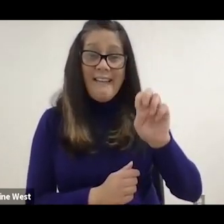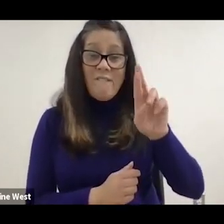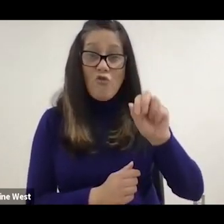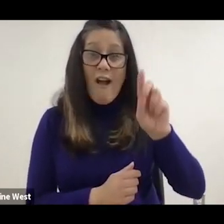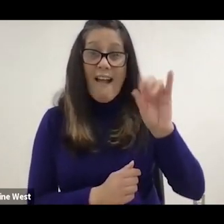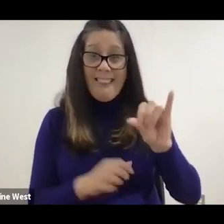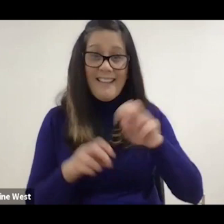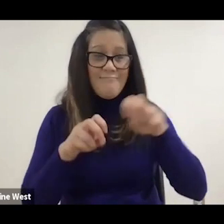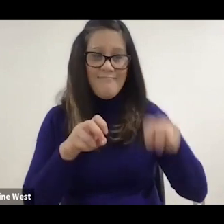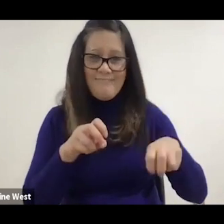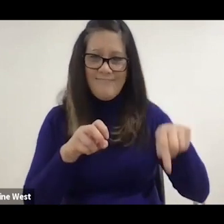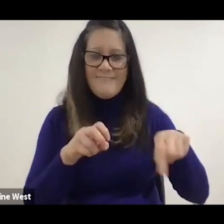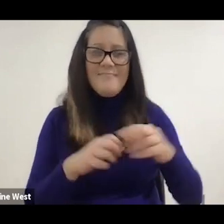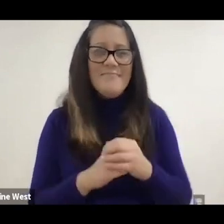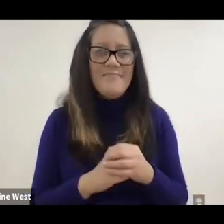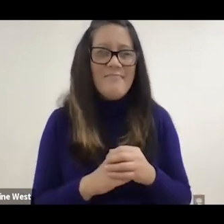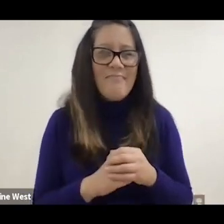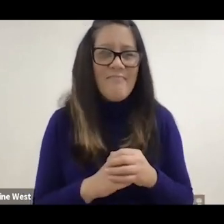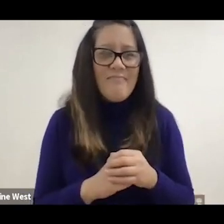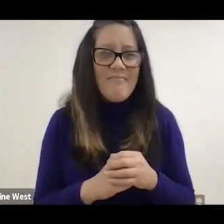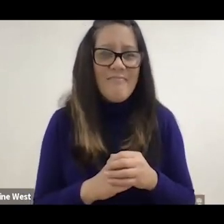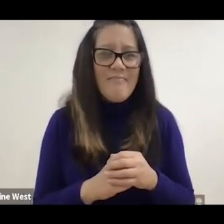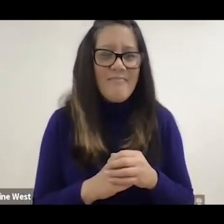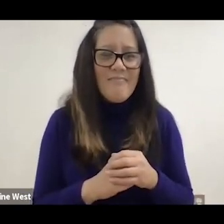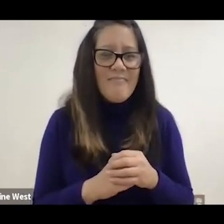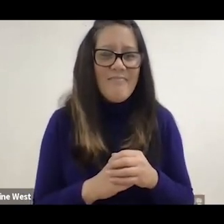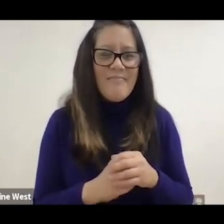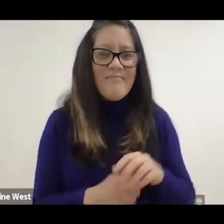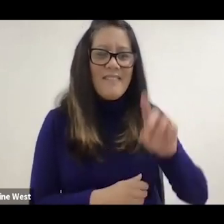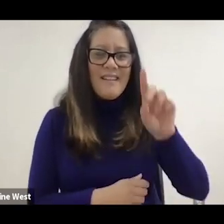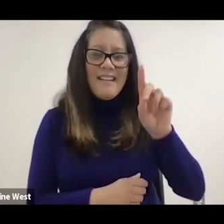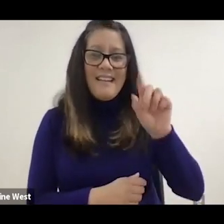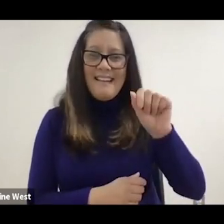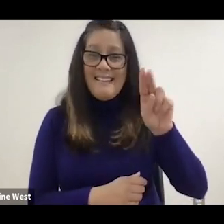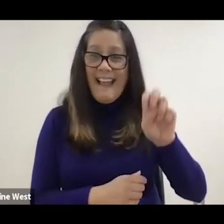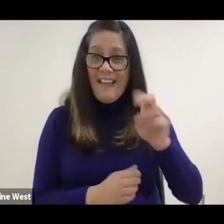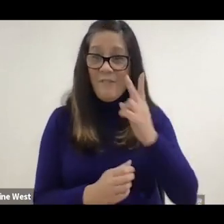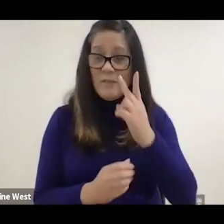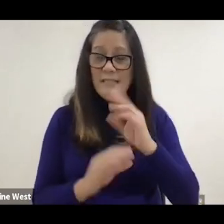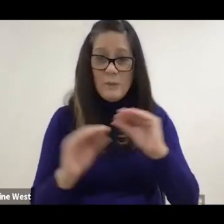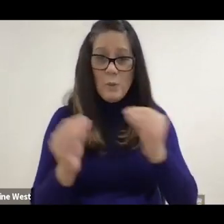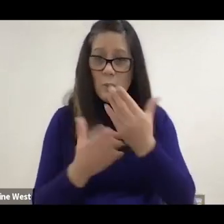As you can see, is a quadruple amputee, so Dave, Dave doesn't have hands,